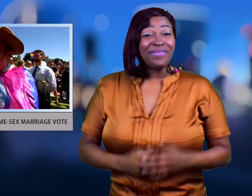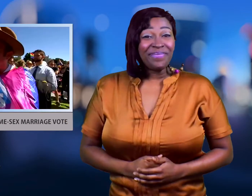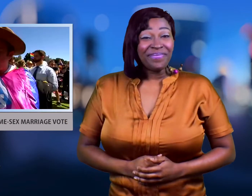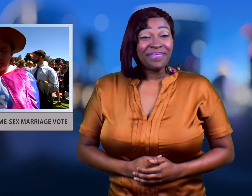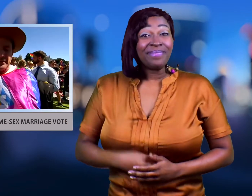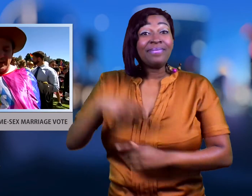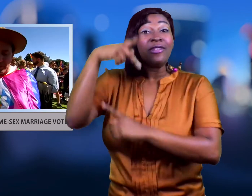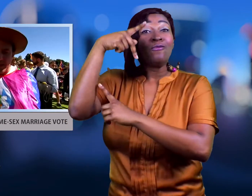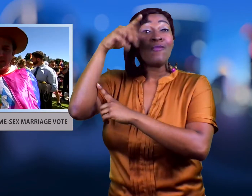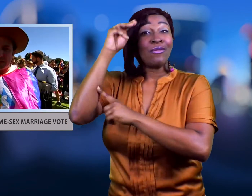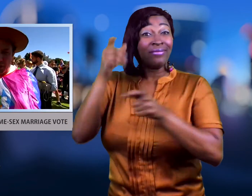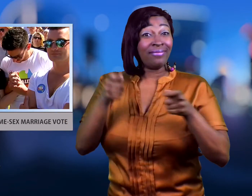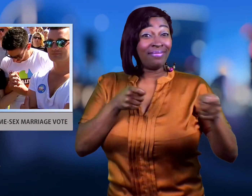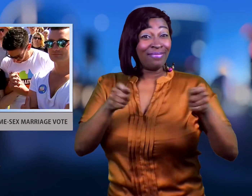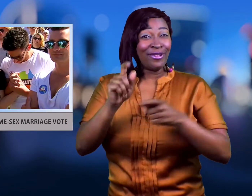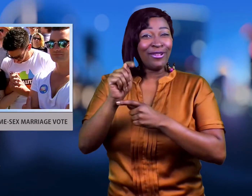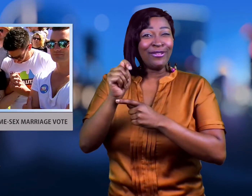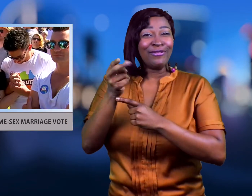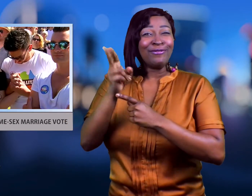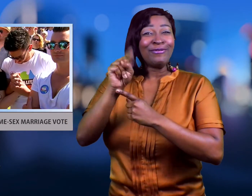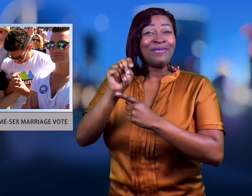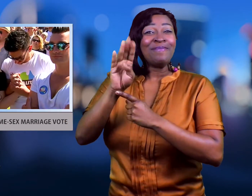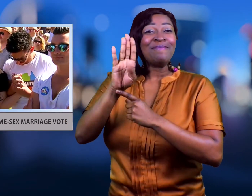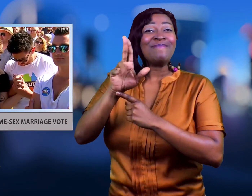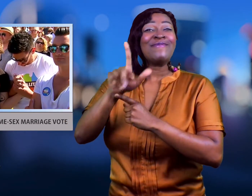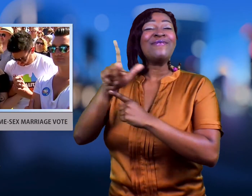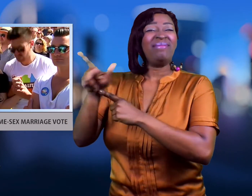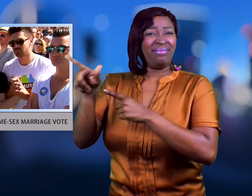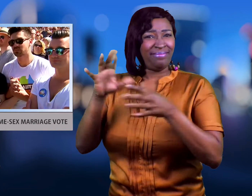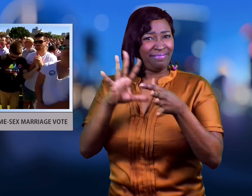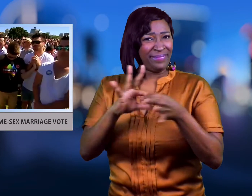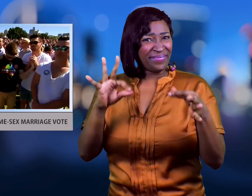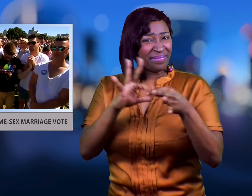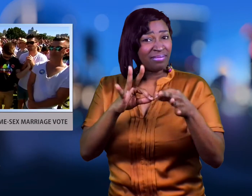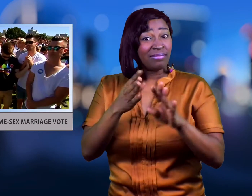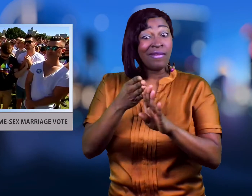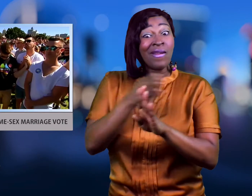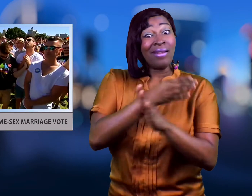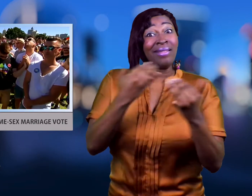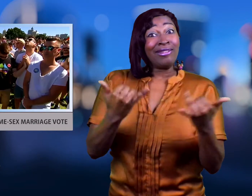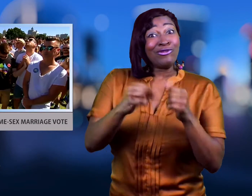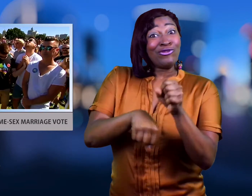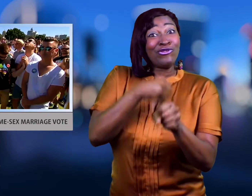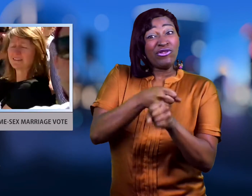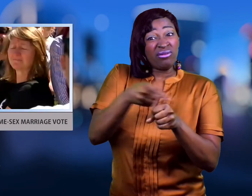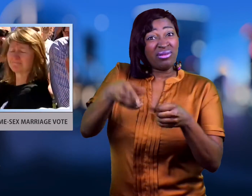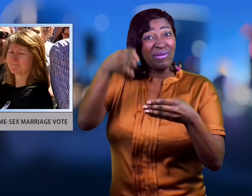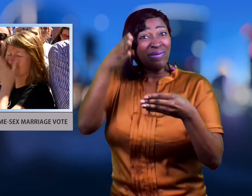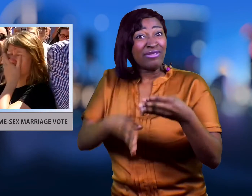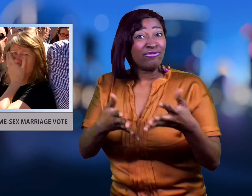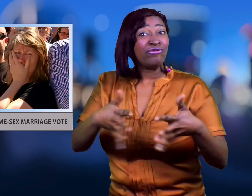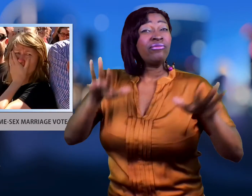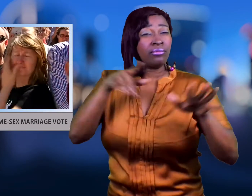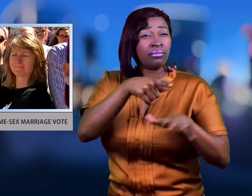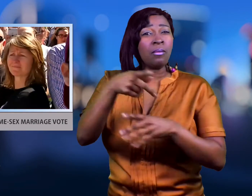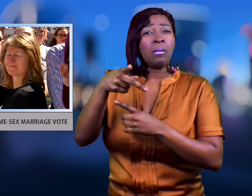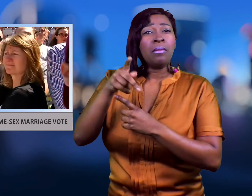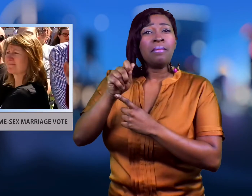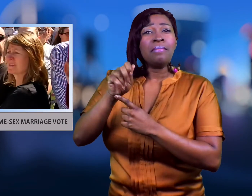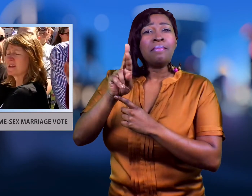Prime Minister Turnbull says parliament will approve the measure and passed legislation